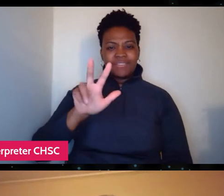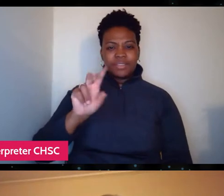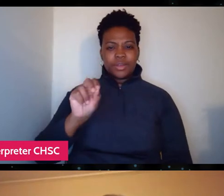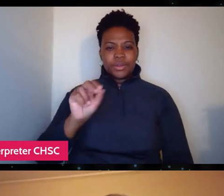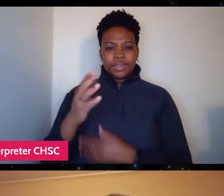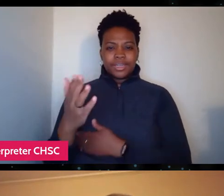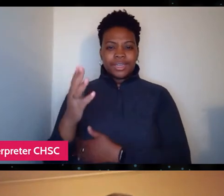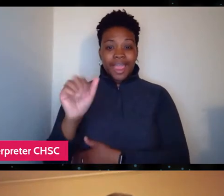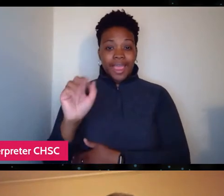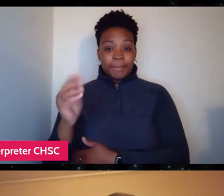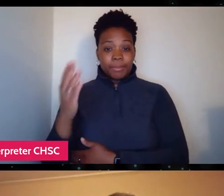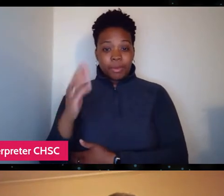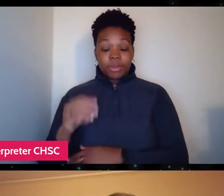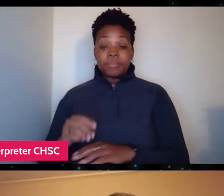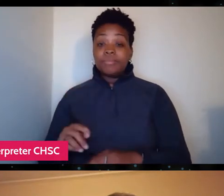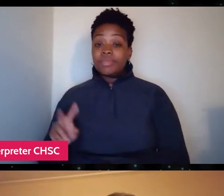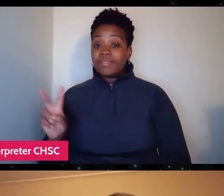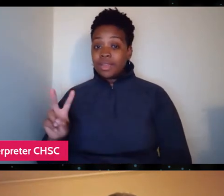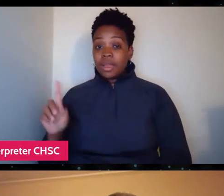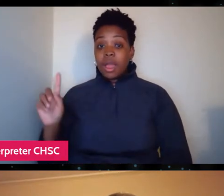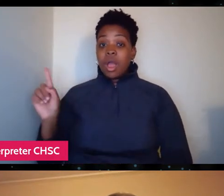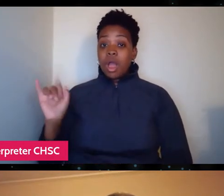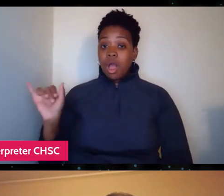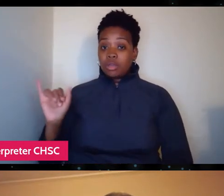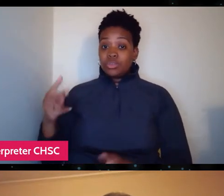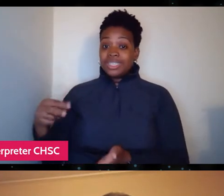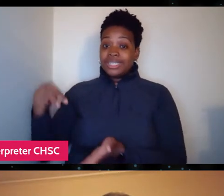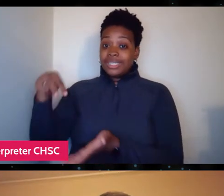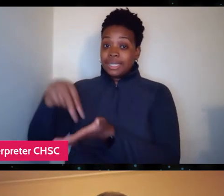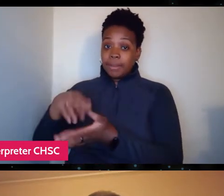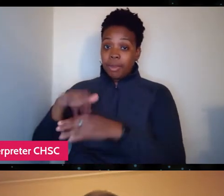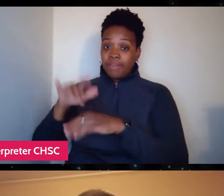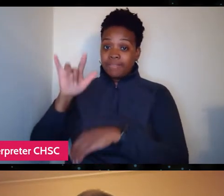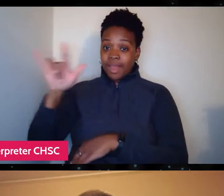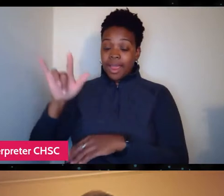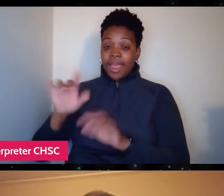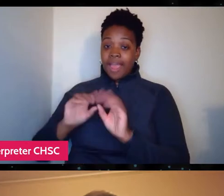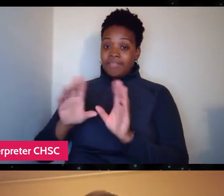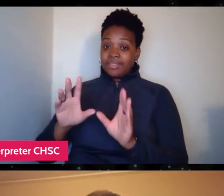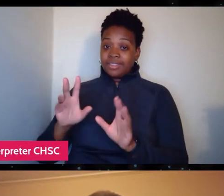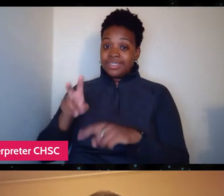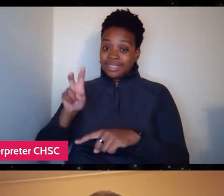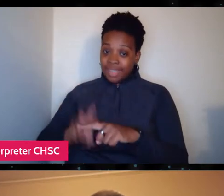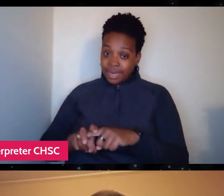By the way, he stood up on the flight because obviously sitting down is bad for you and Stan's book. So he stood up the whole way.